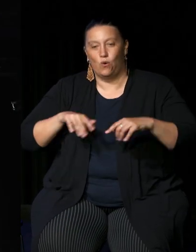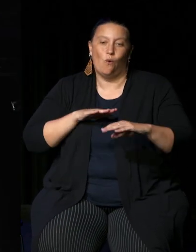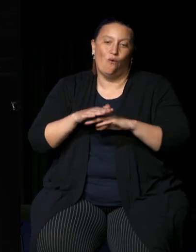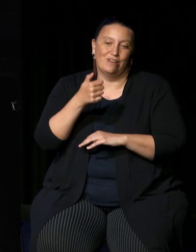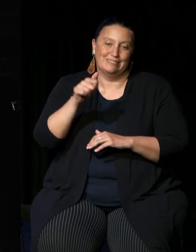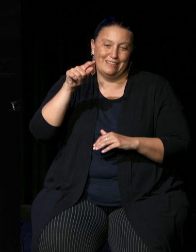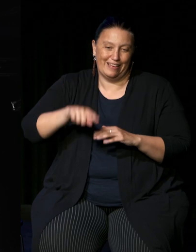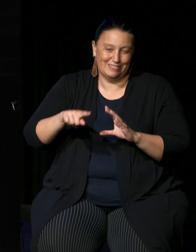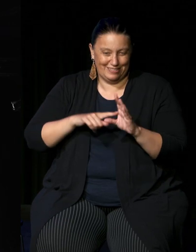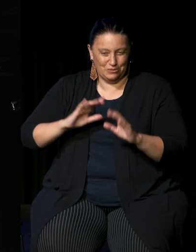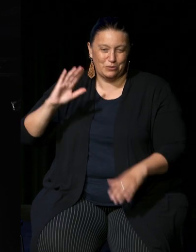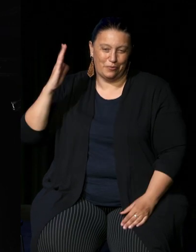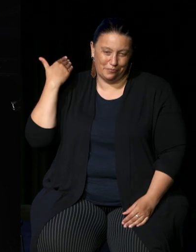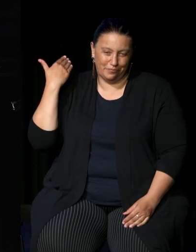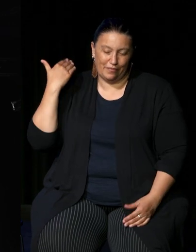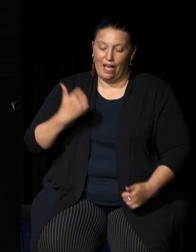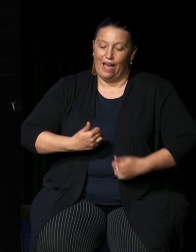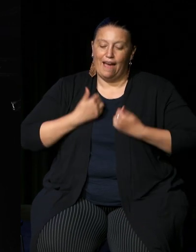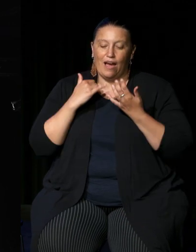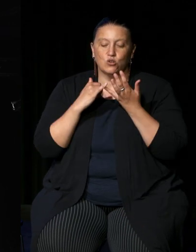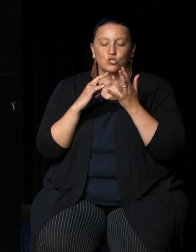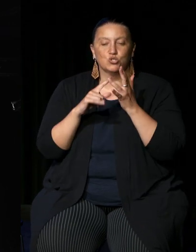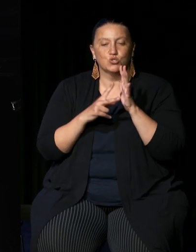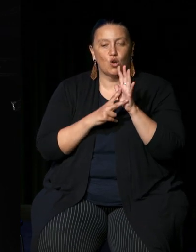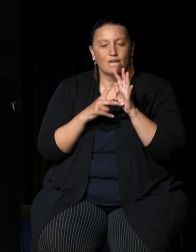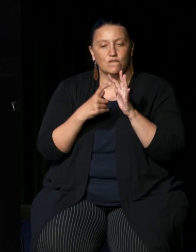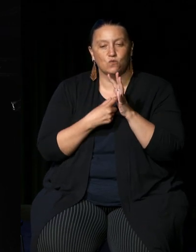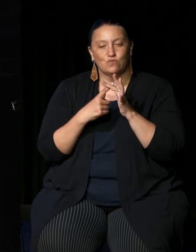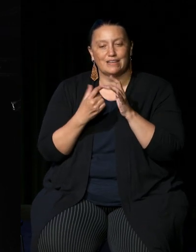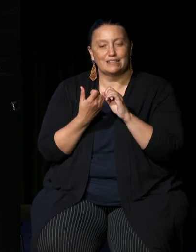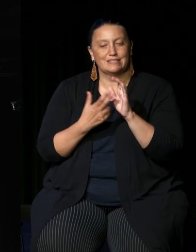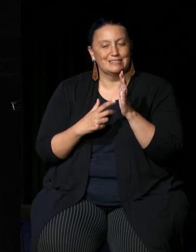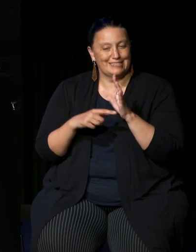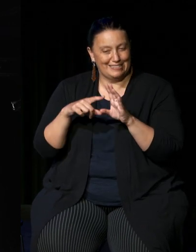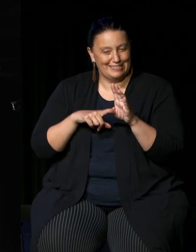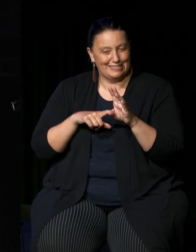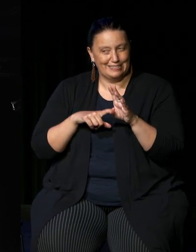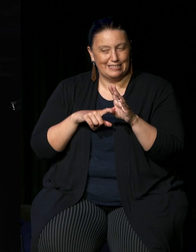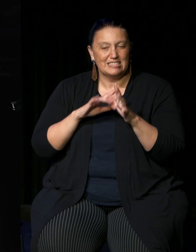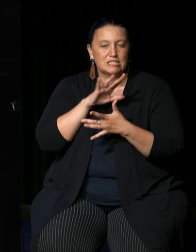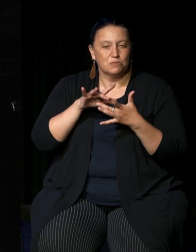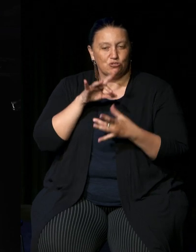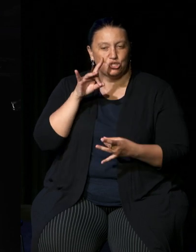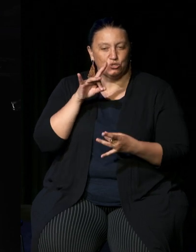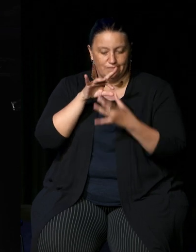this sovereignty is a spiritual notion the ancestral tie between the land or mother nature